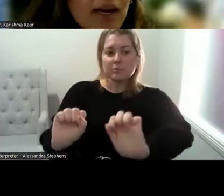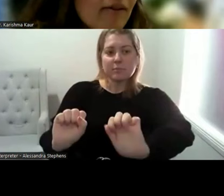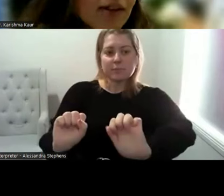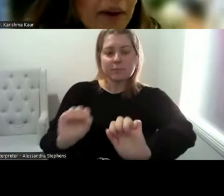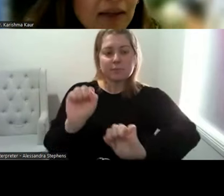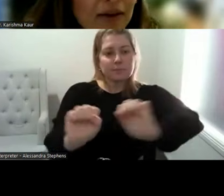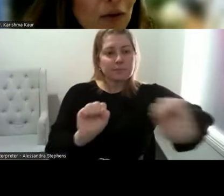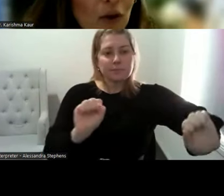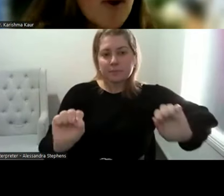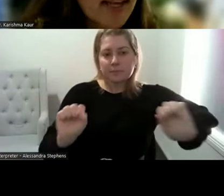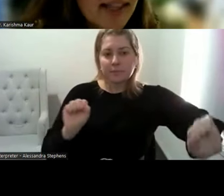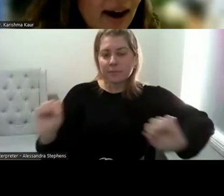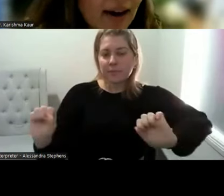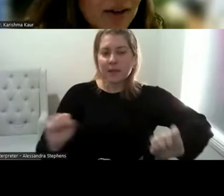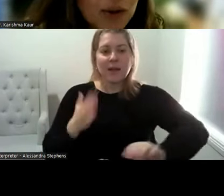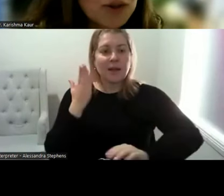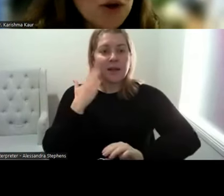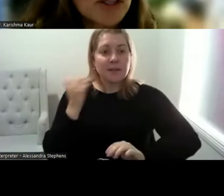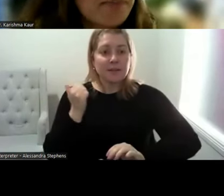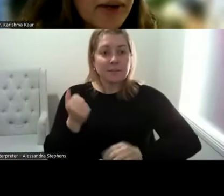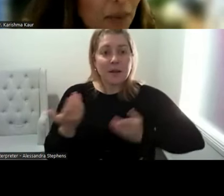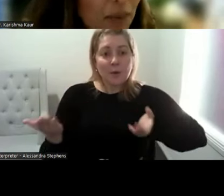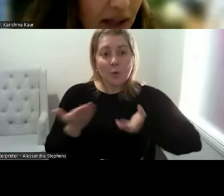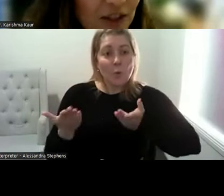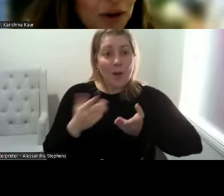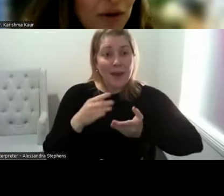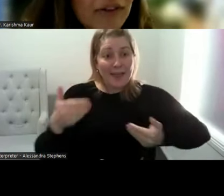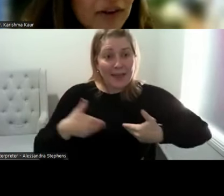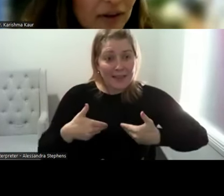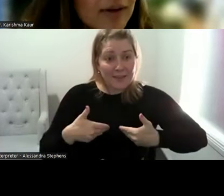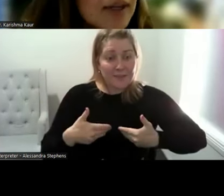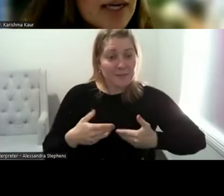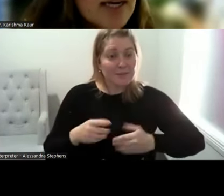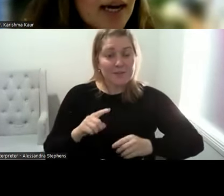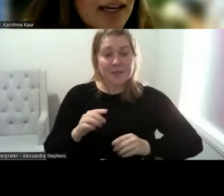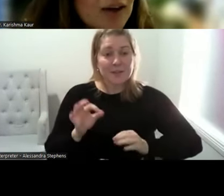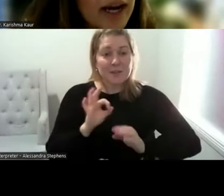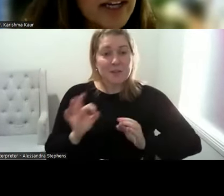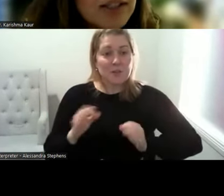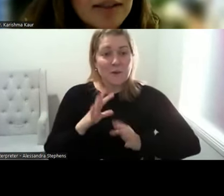be irrespective of where they are so it should not depend on what their geographical locations